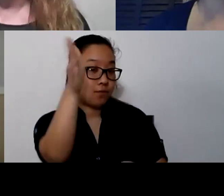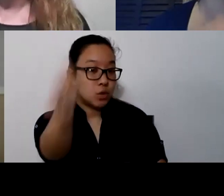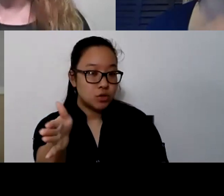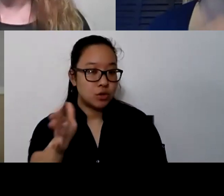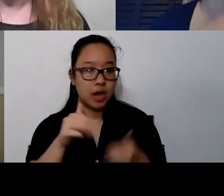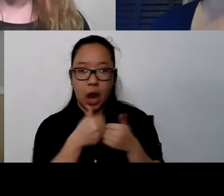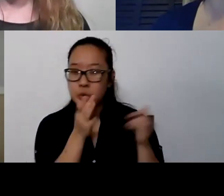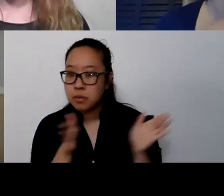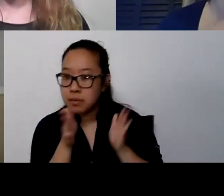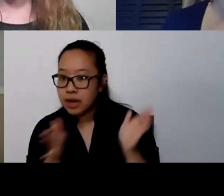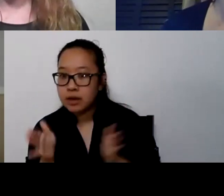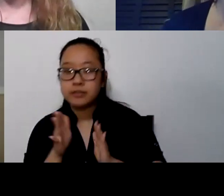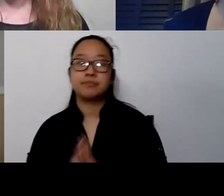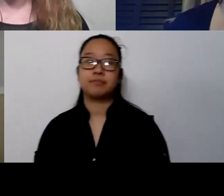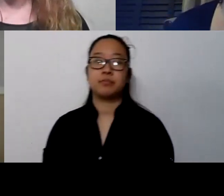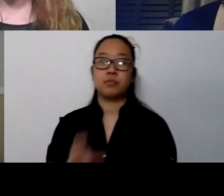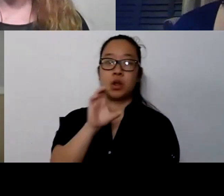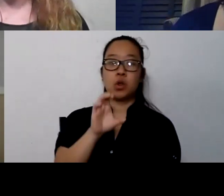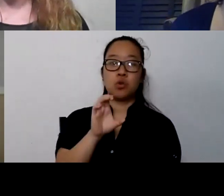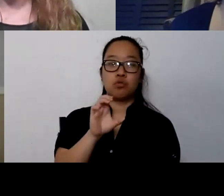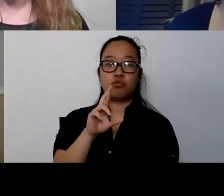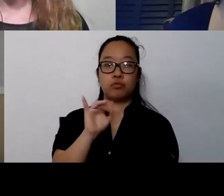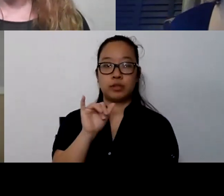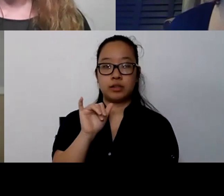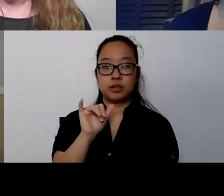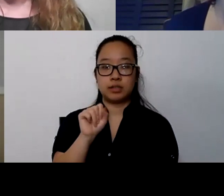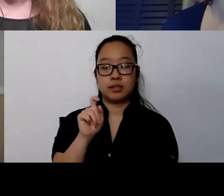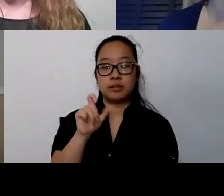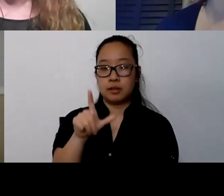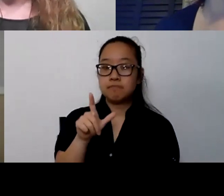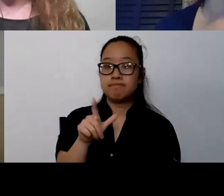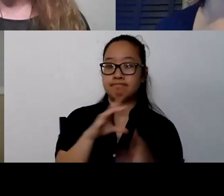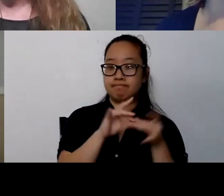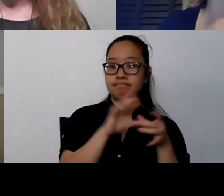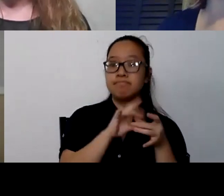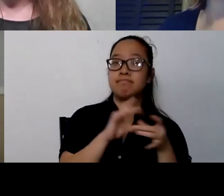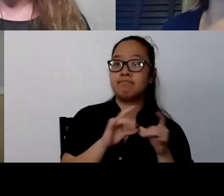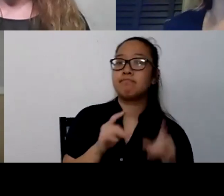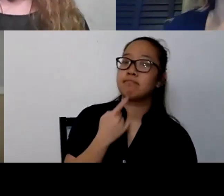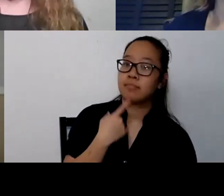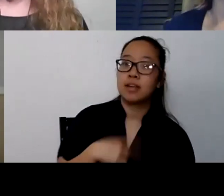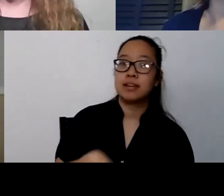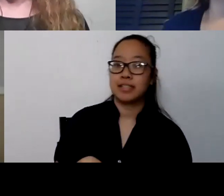That's a really great question. And I think that it's a good thing to point out, right? We get ahead of ourselves like,